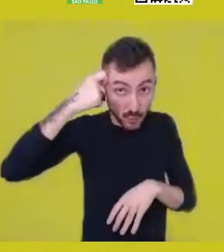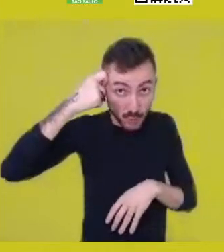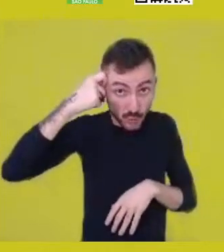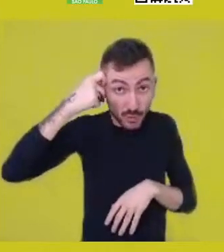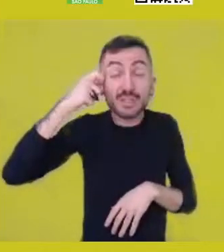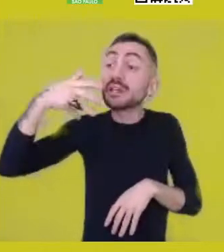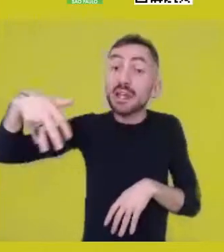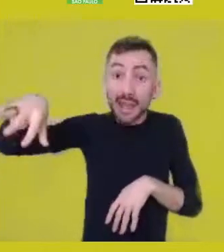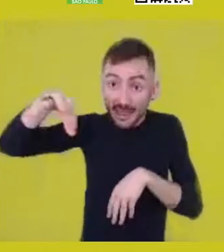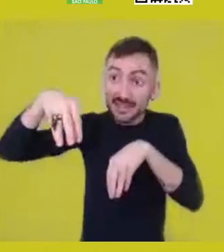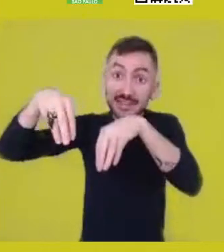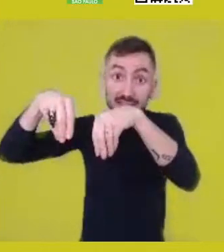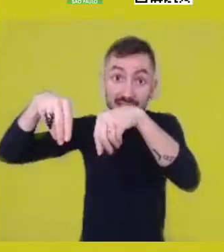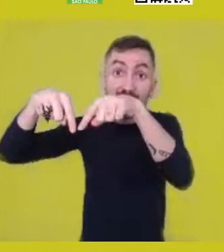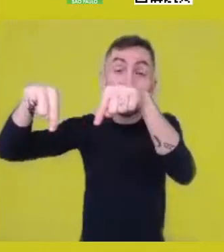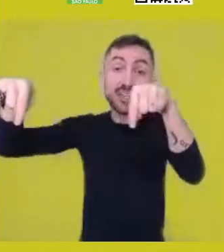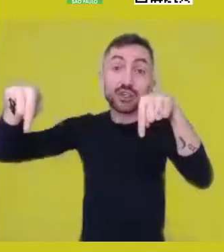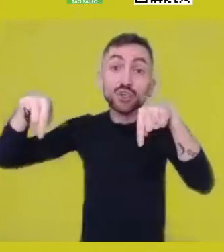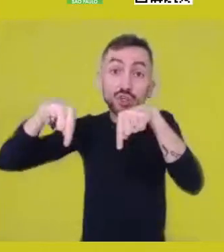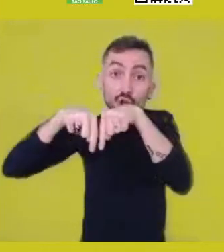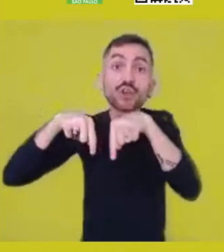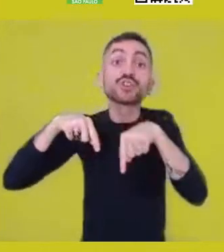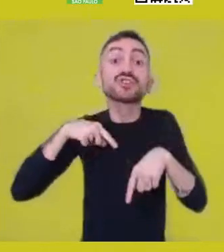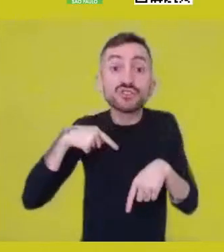there were ways of organization,